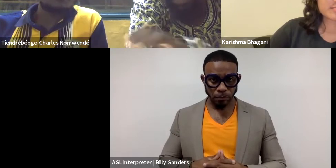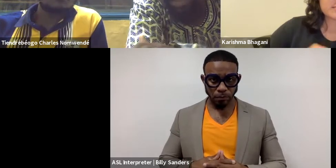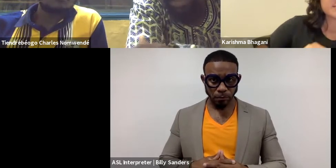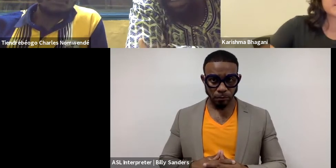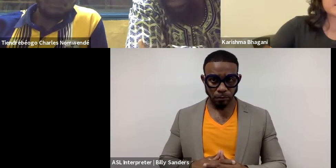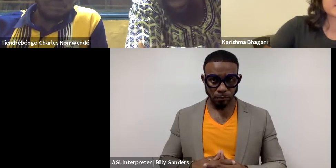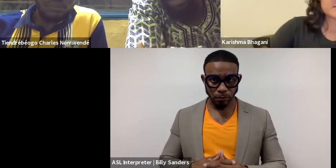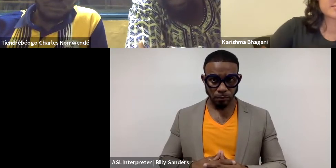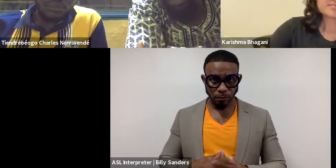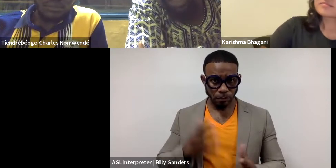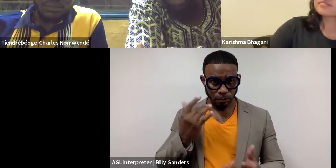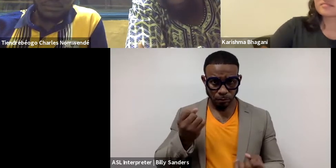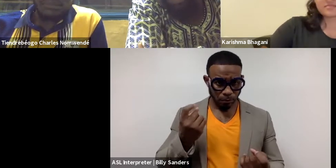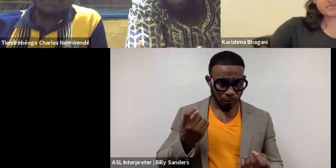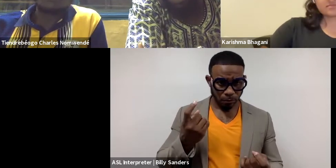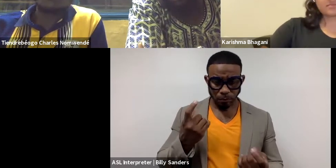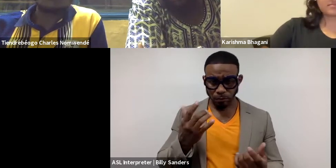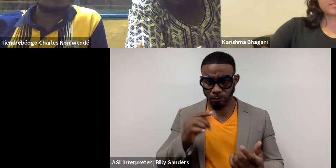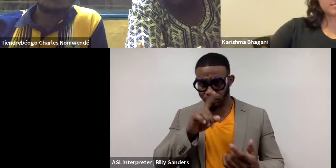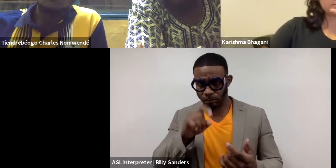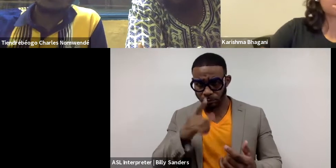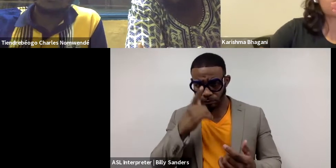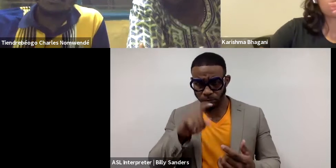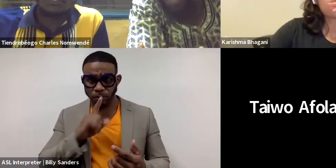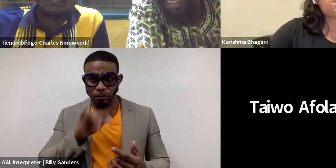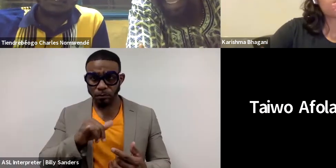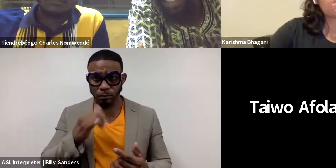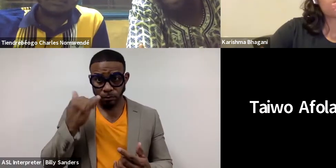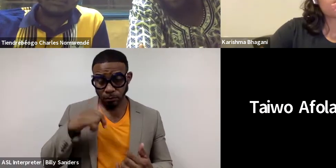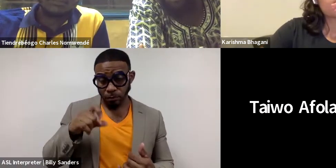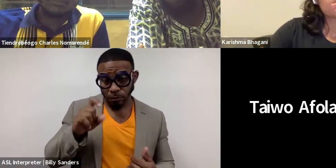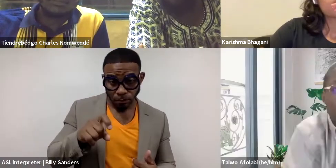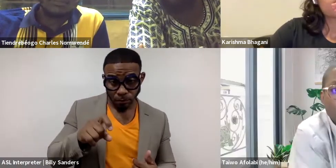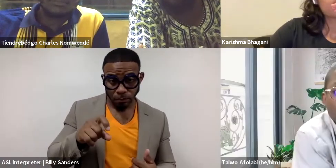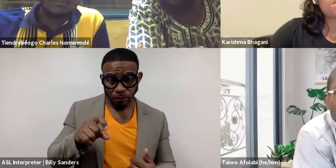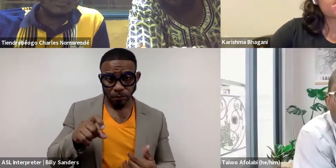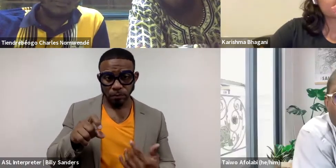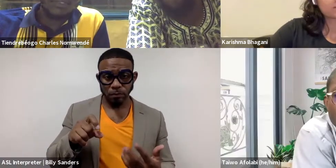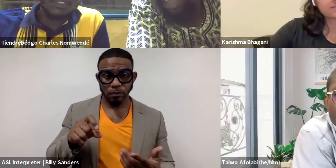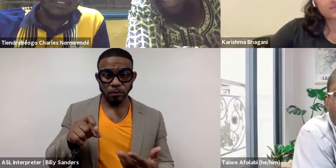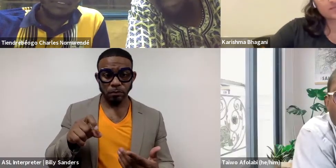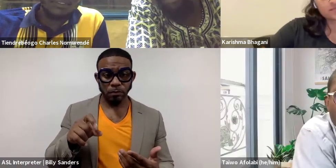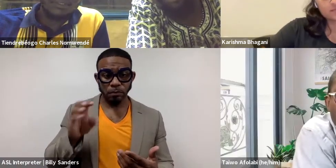If I understood your question well, the question is that if we need an African dramaturgy?